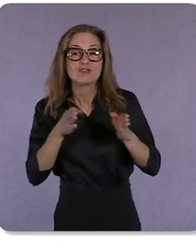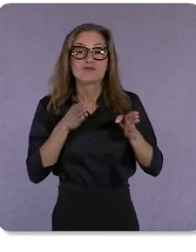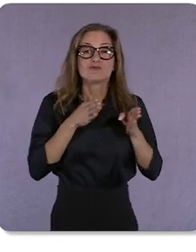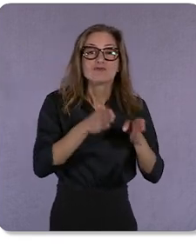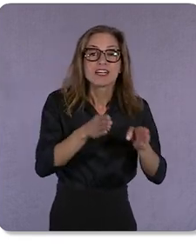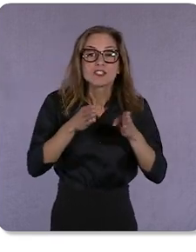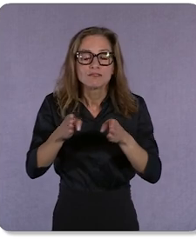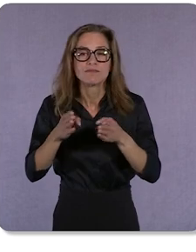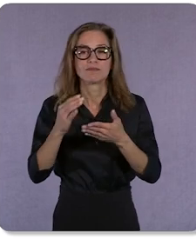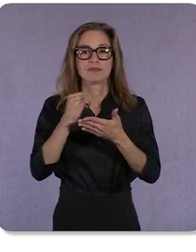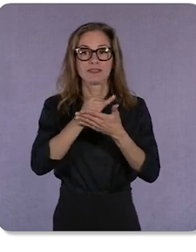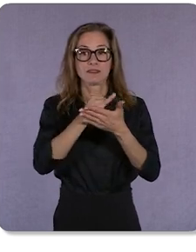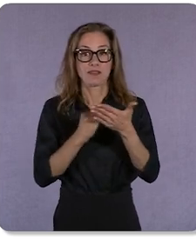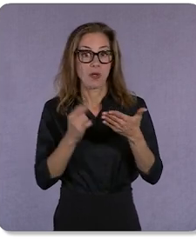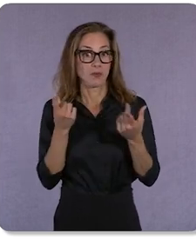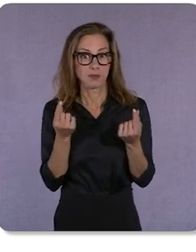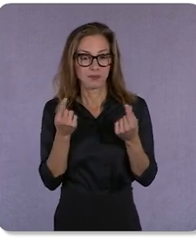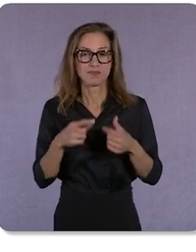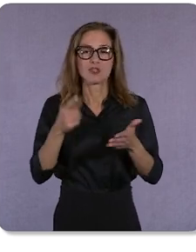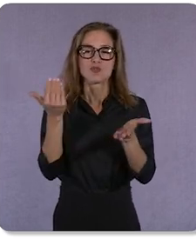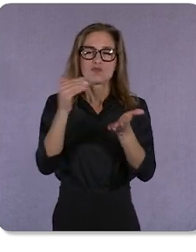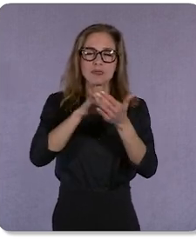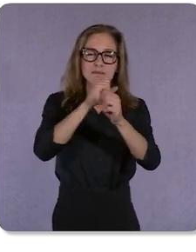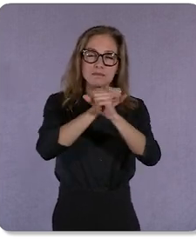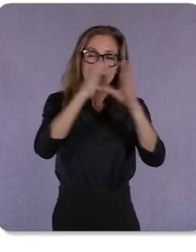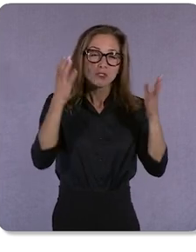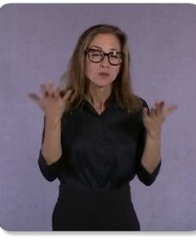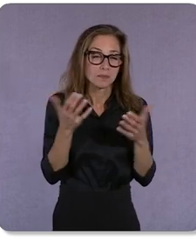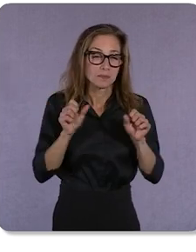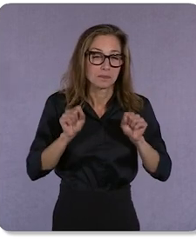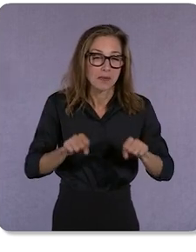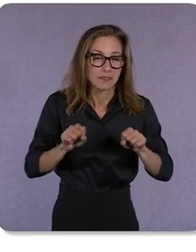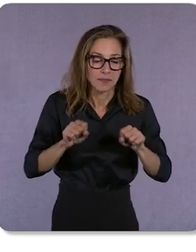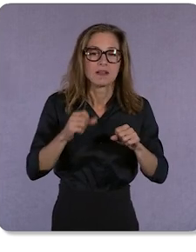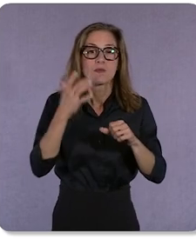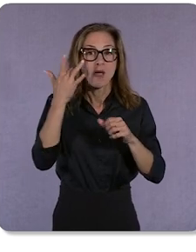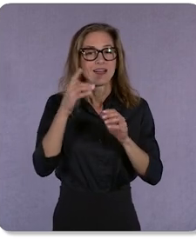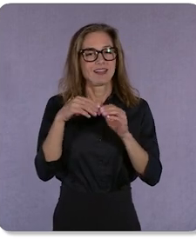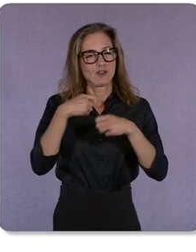One, reimagine what is possible to create a more thriving ecosystem for consumers and merchants